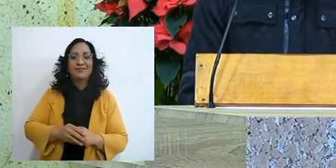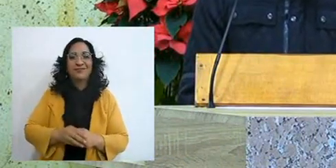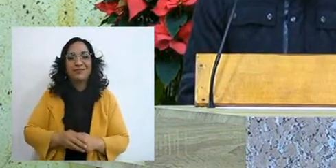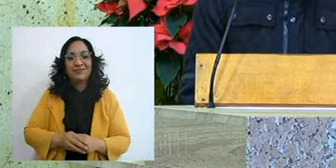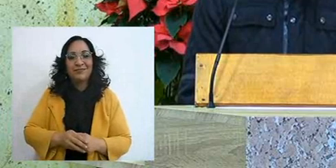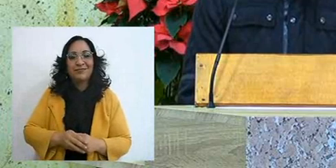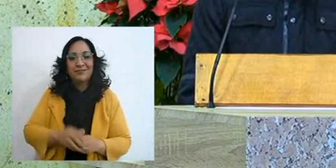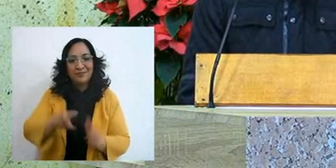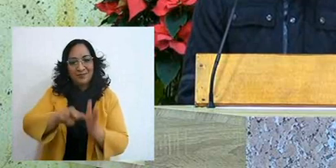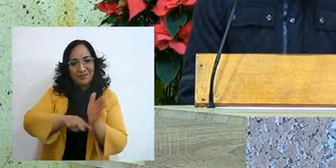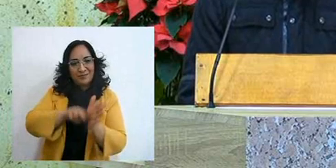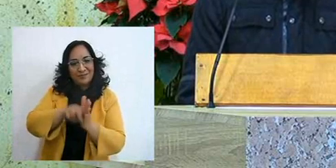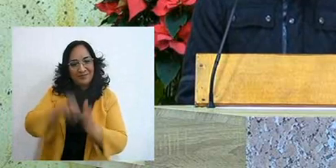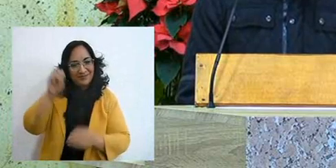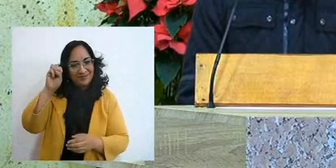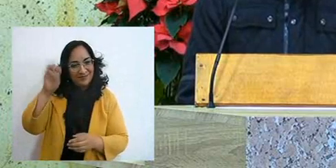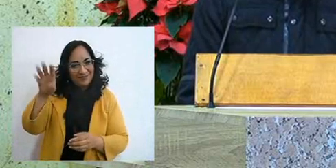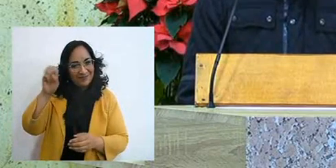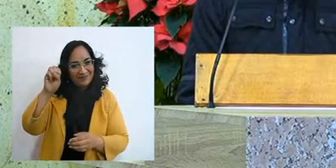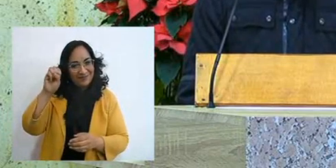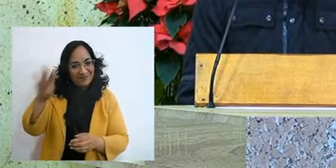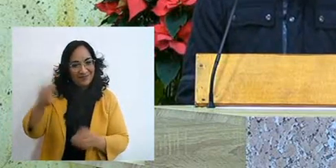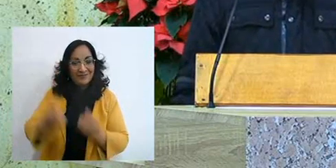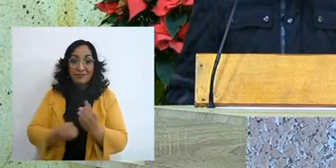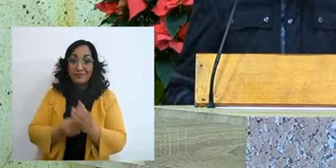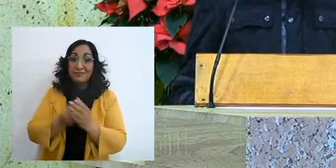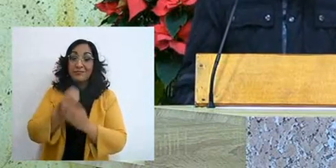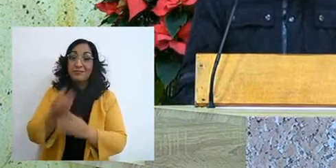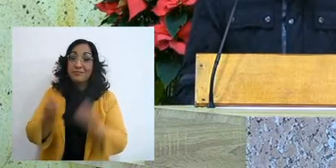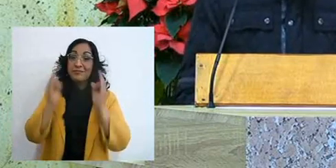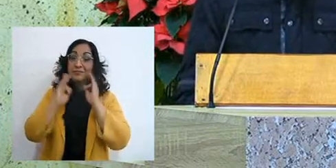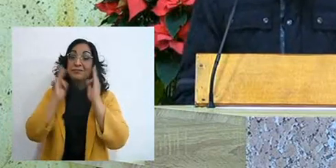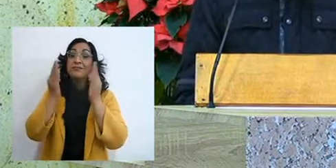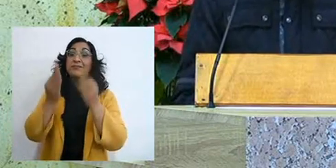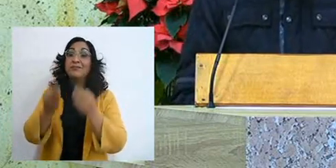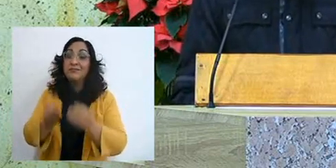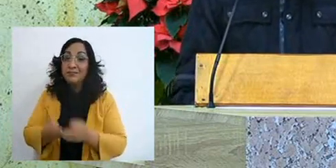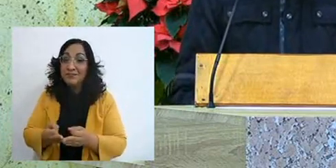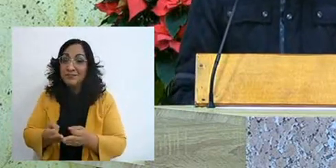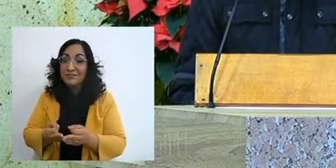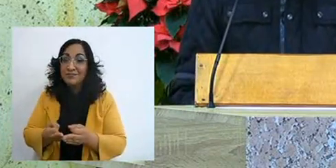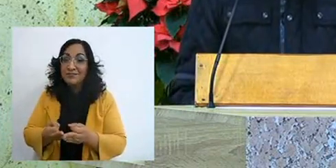Ioly told us, a new way of sharing the Word of the Lord,